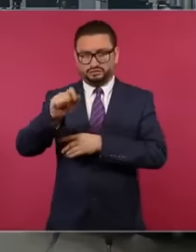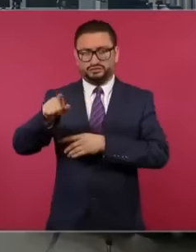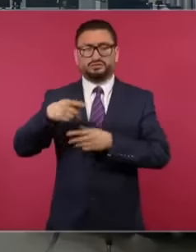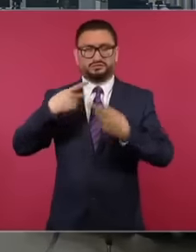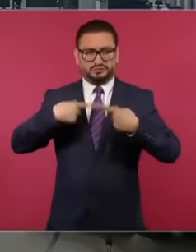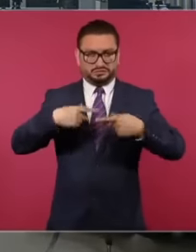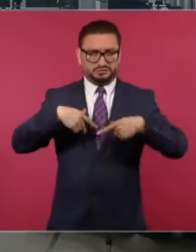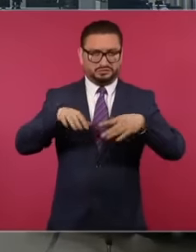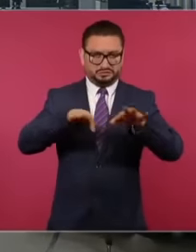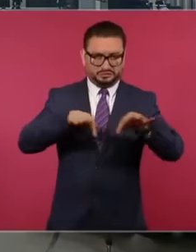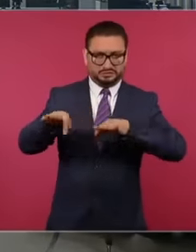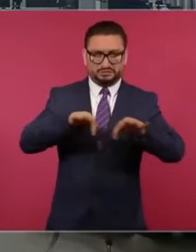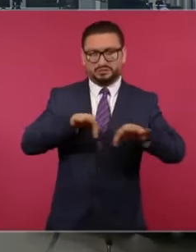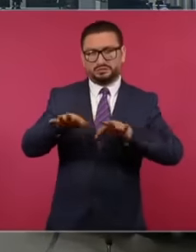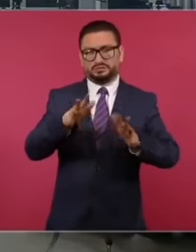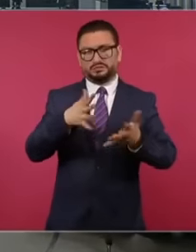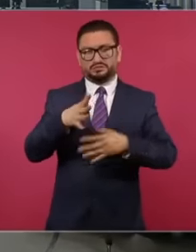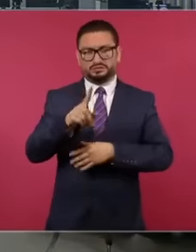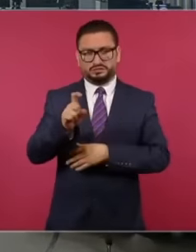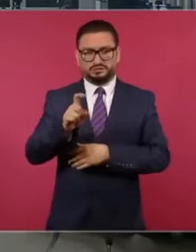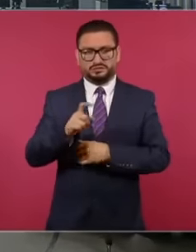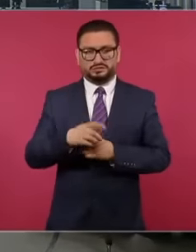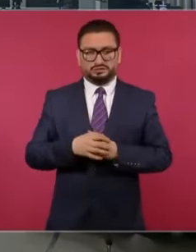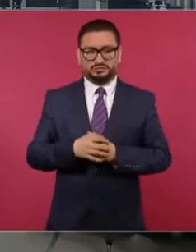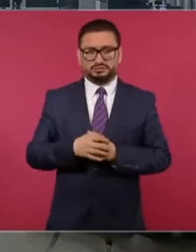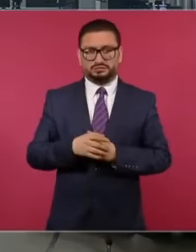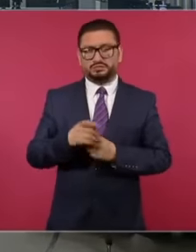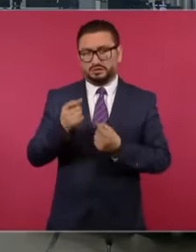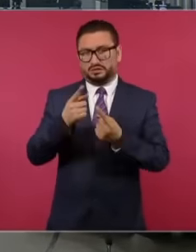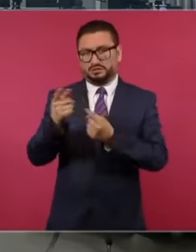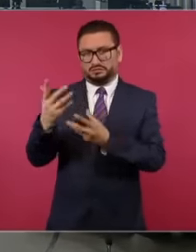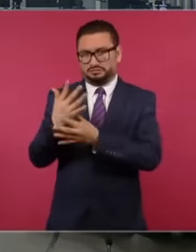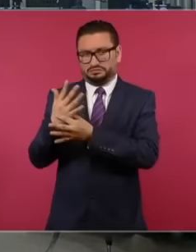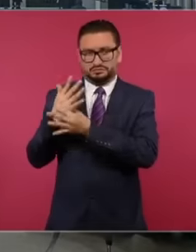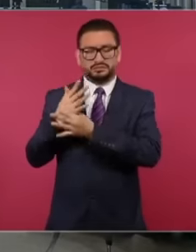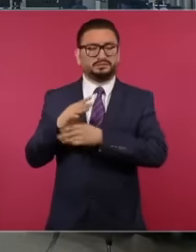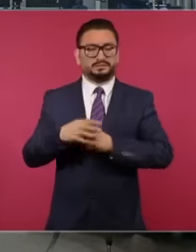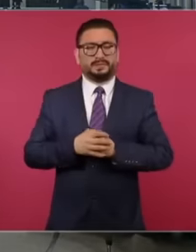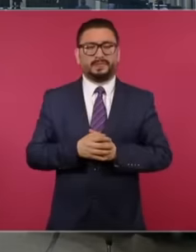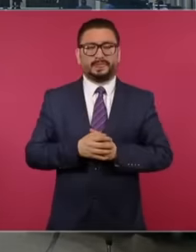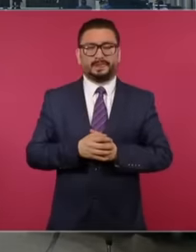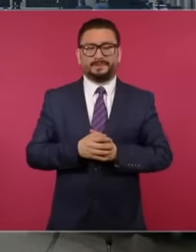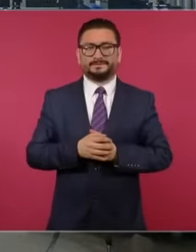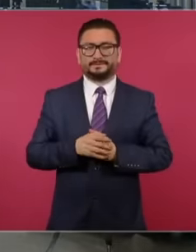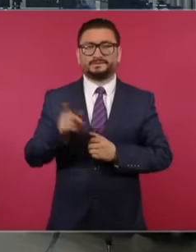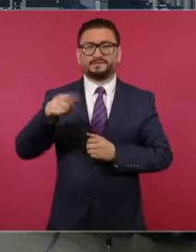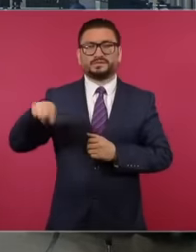company, around 100 according to the versions we have, will be paid starting